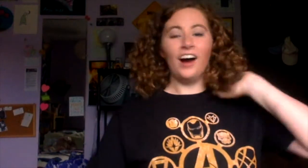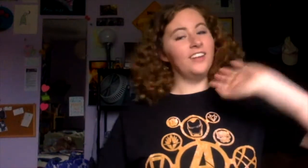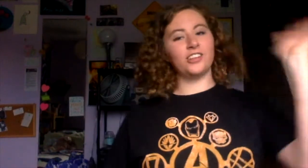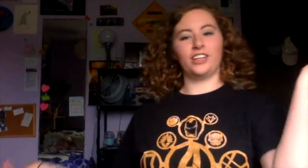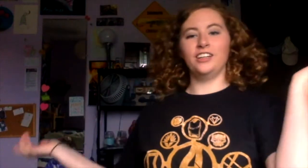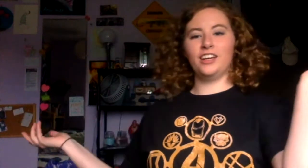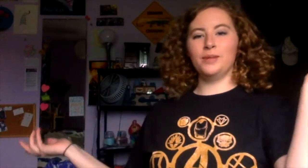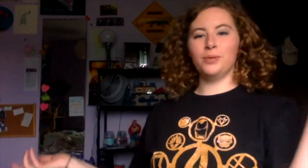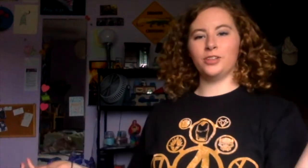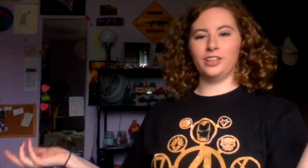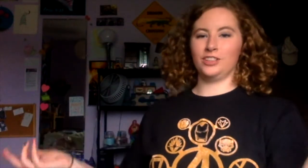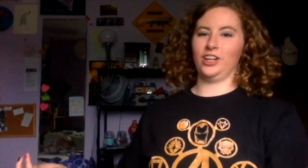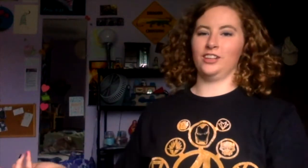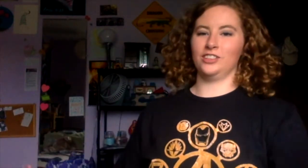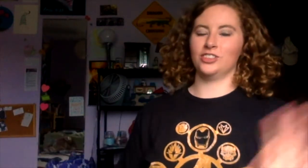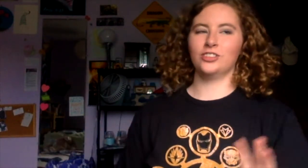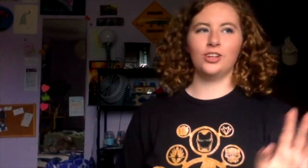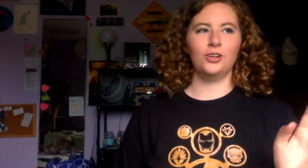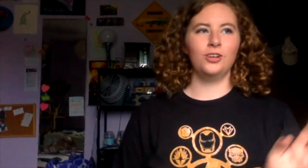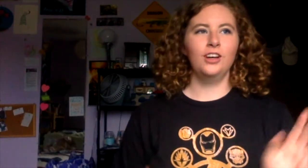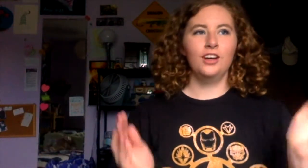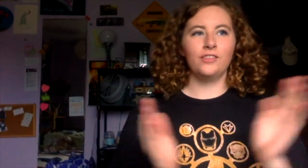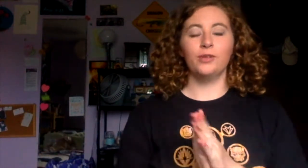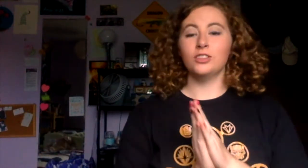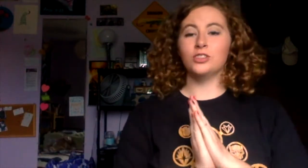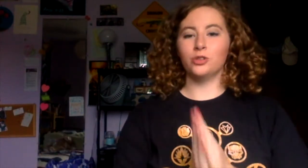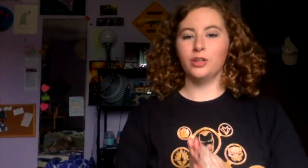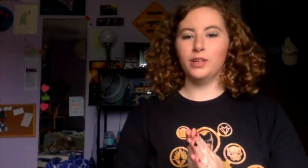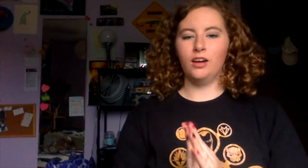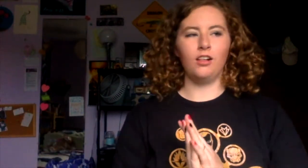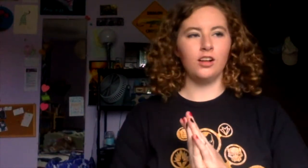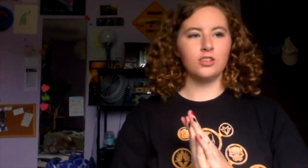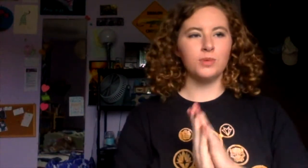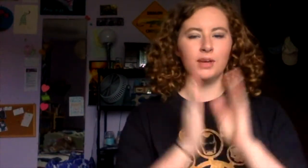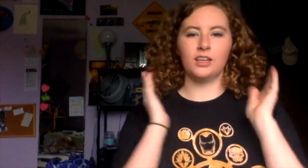I have created a book reading challenge, so if you want to join me I'll also be making